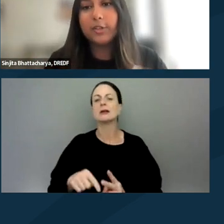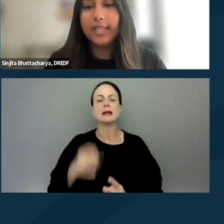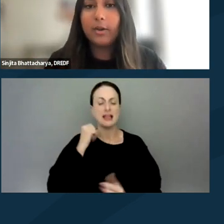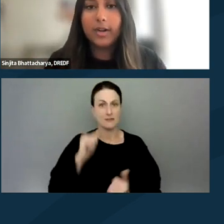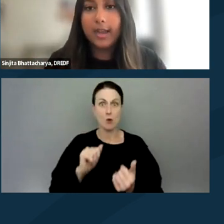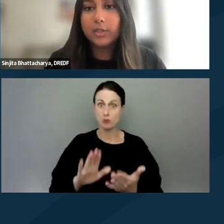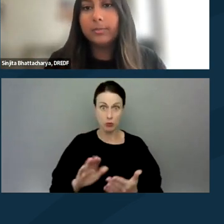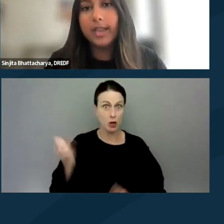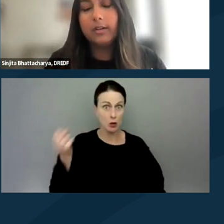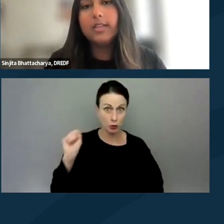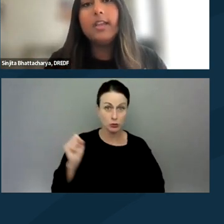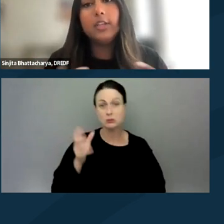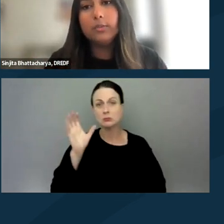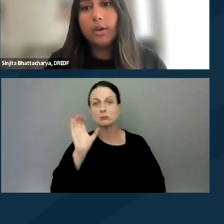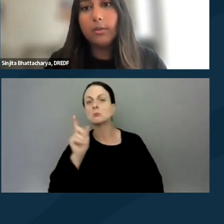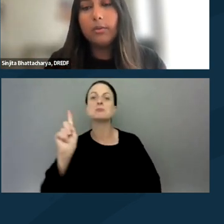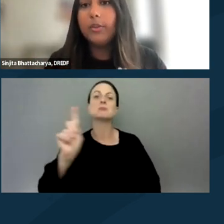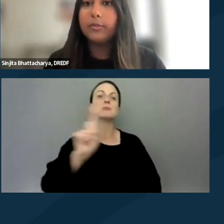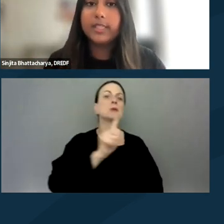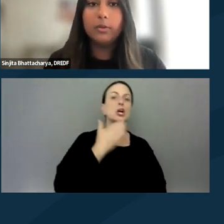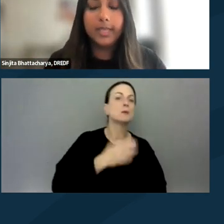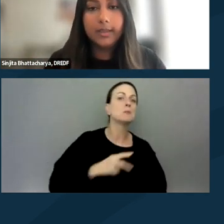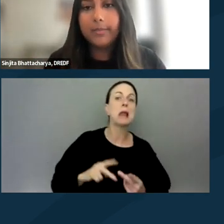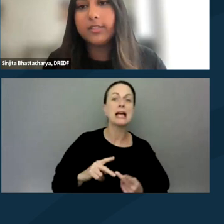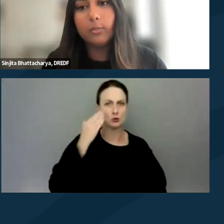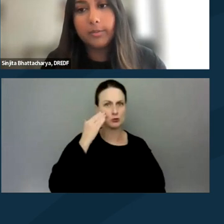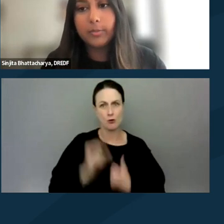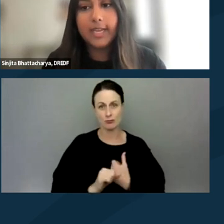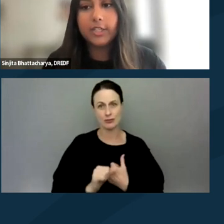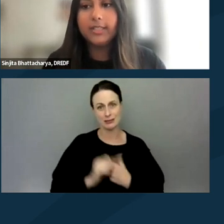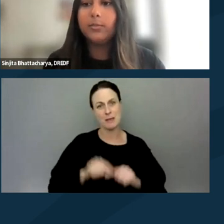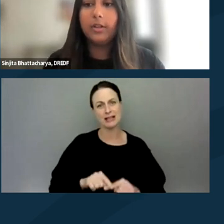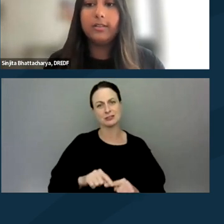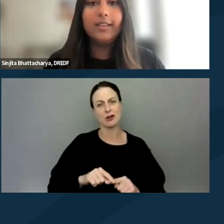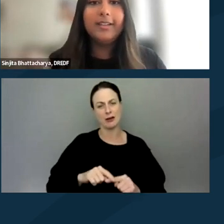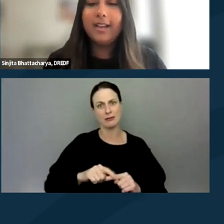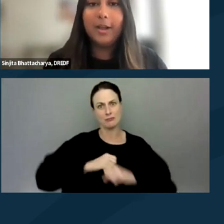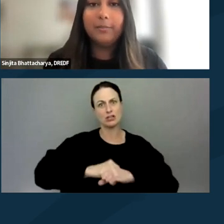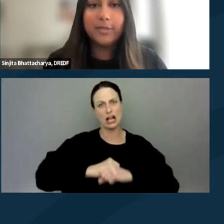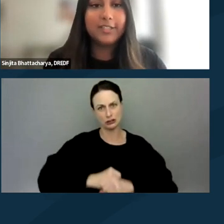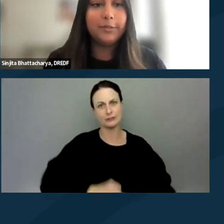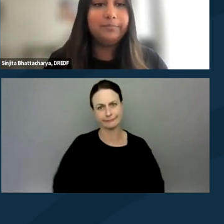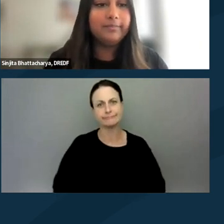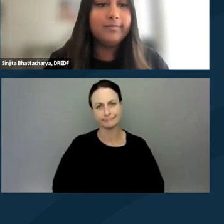or looking at where an action will be held, that you know what the risk will be based on where the protections will protect you.